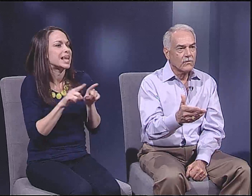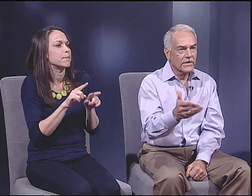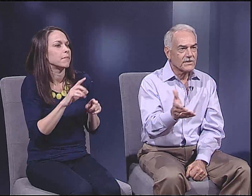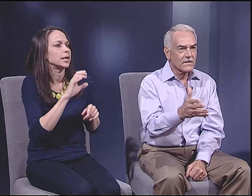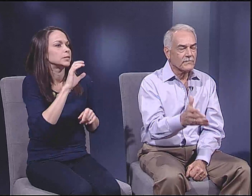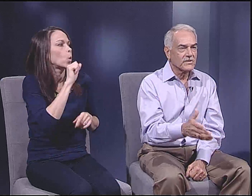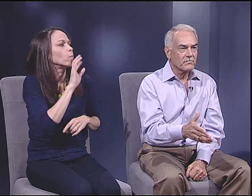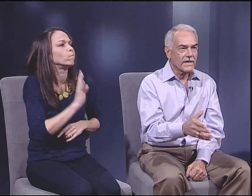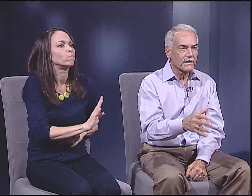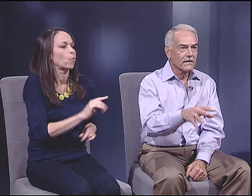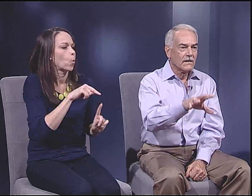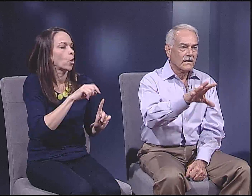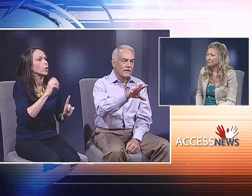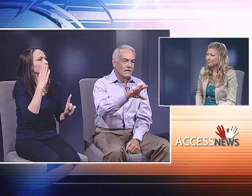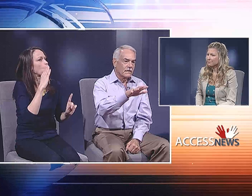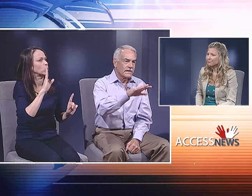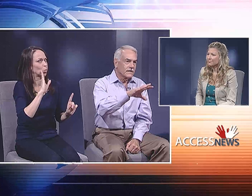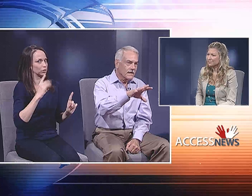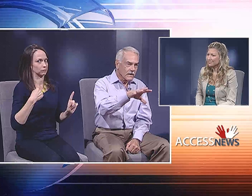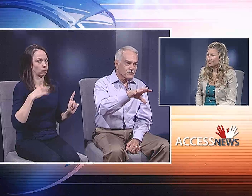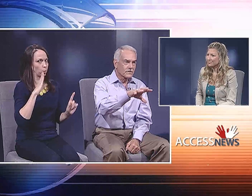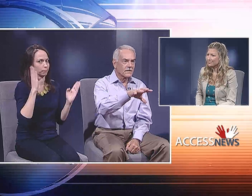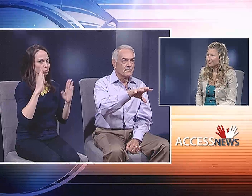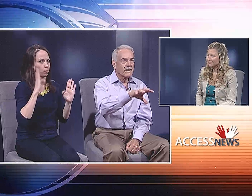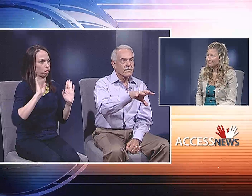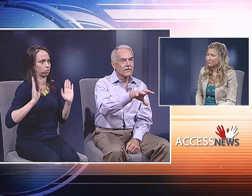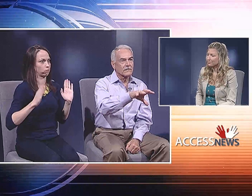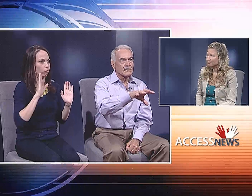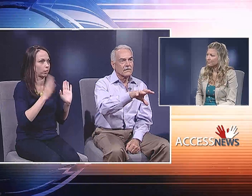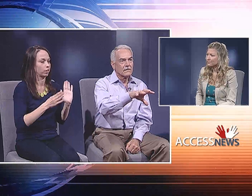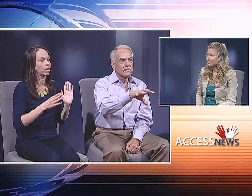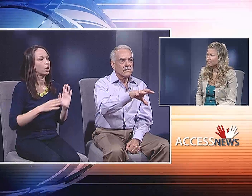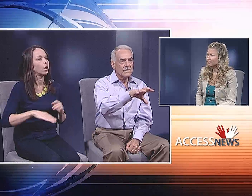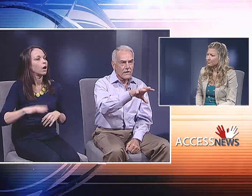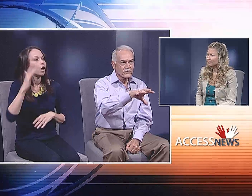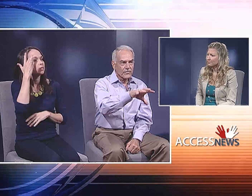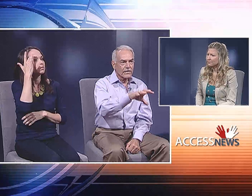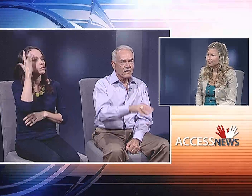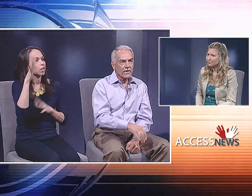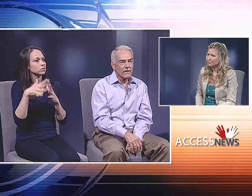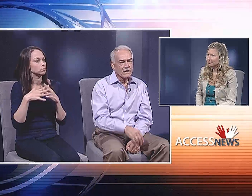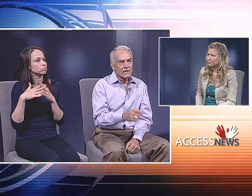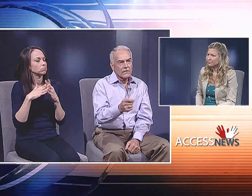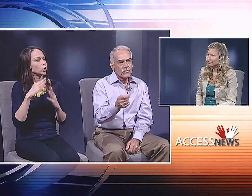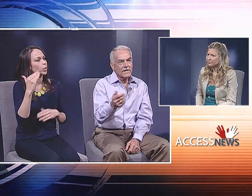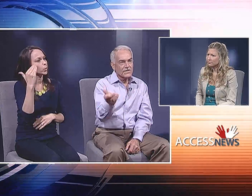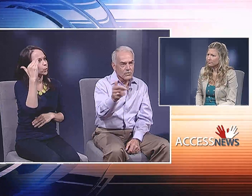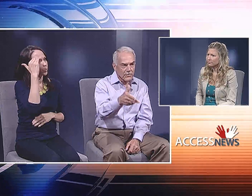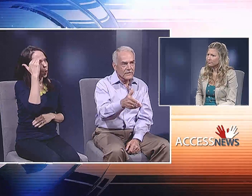when he's going to be spanked. An intelligent American knows very well when he's going